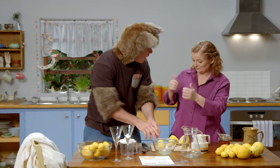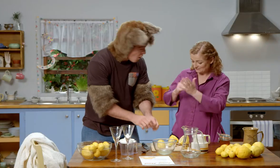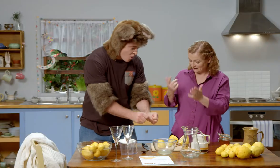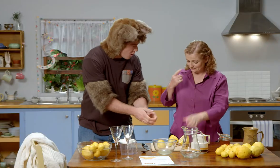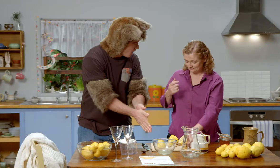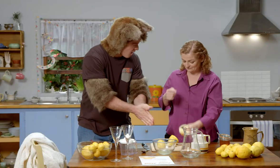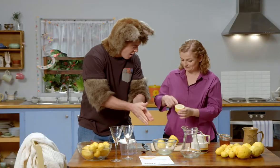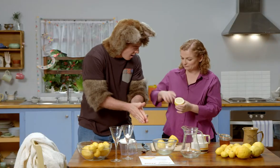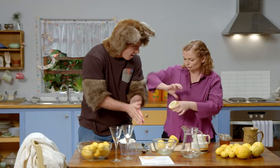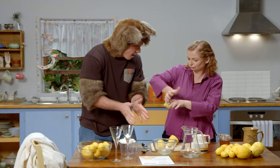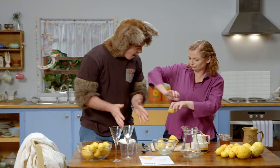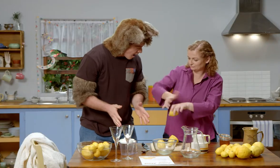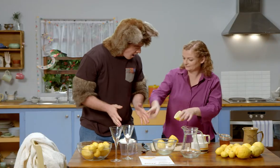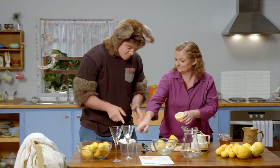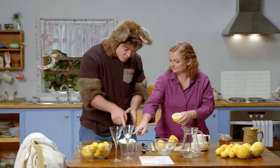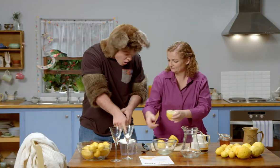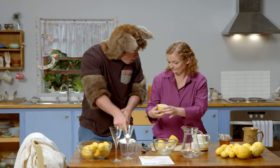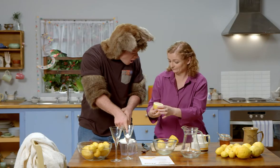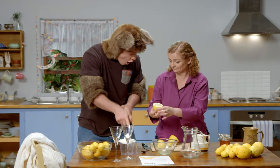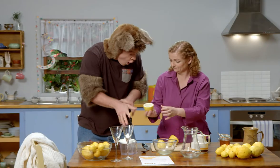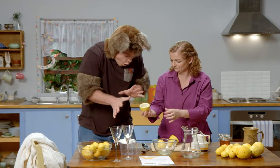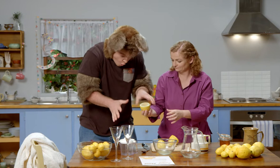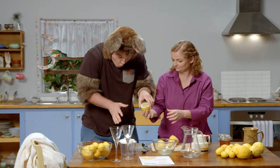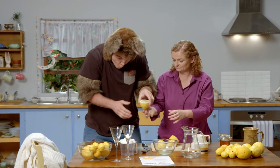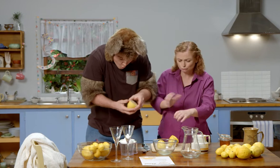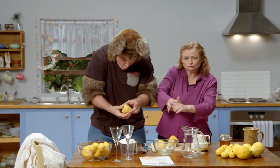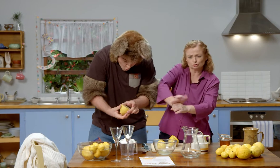That's a good job, Possum. Now try and use the juicer.